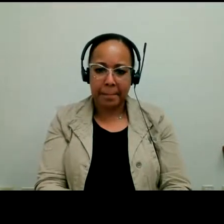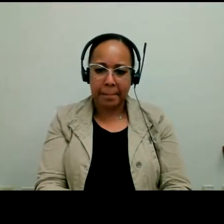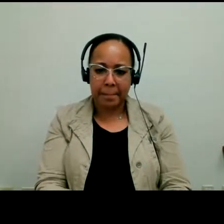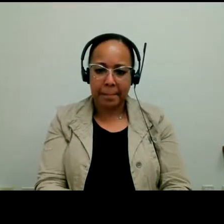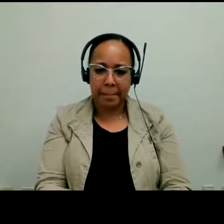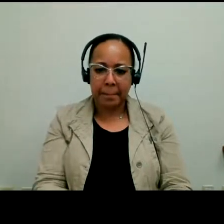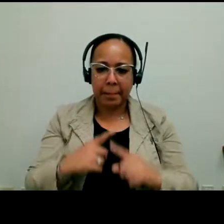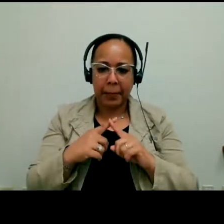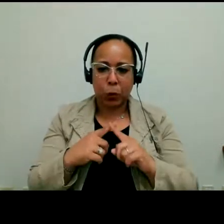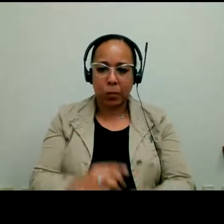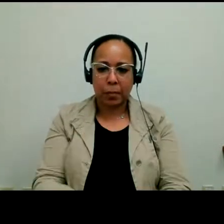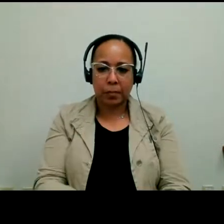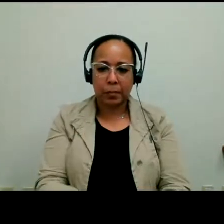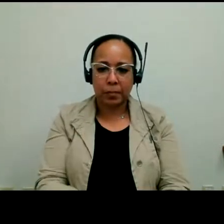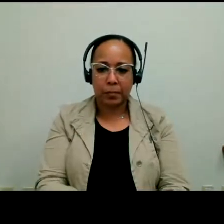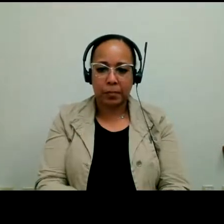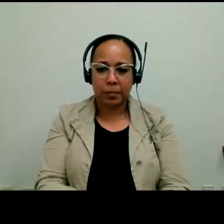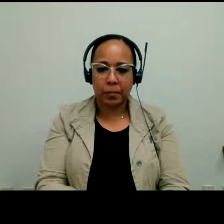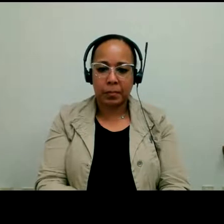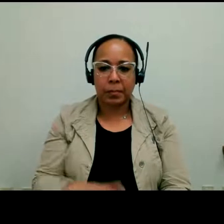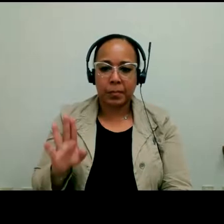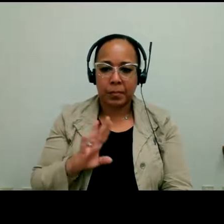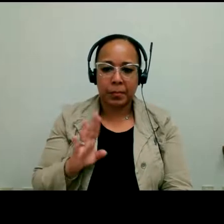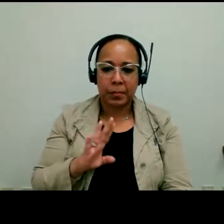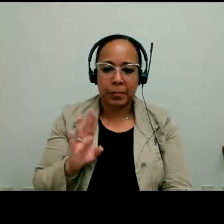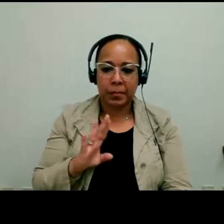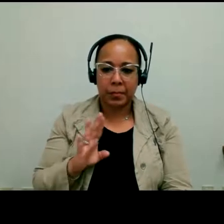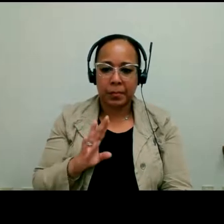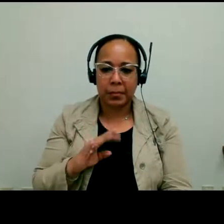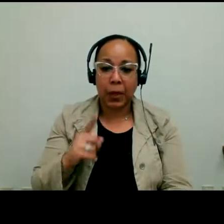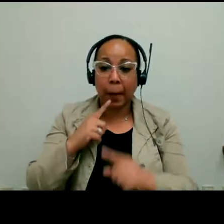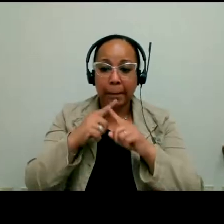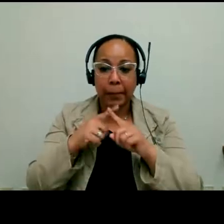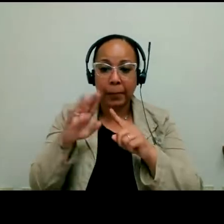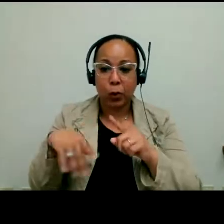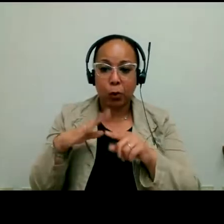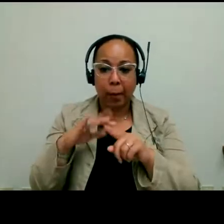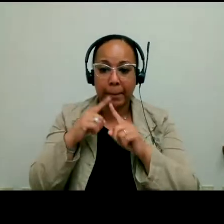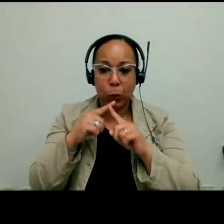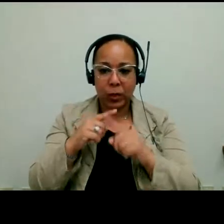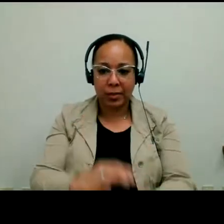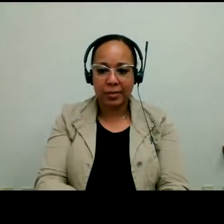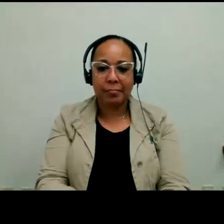We can't hear you, Rachel. . We can't hear you. >> COMMISSIONER ARFA: All of the work